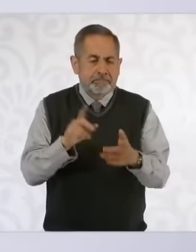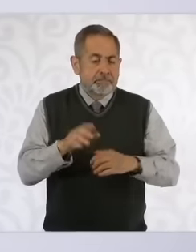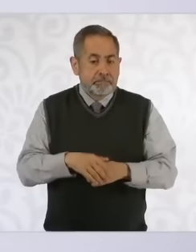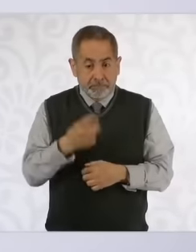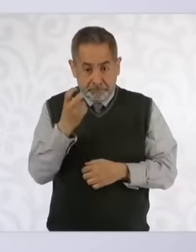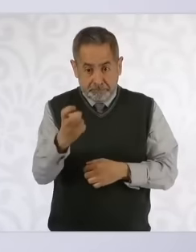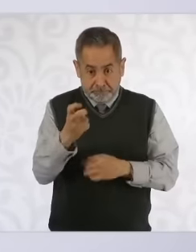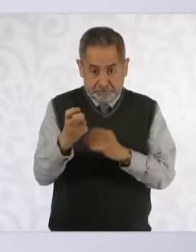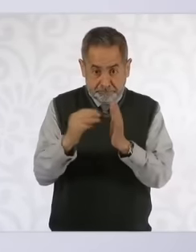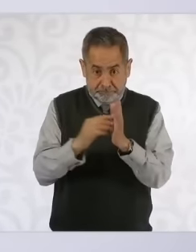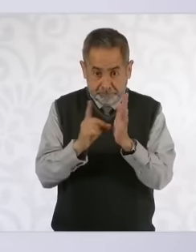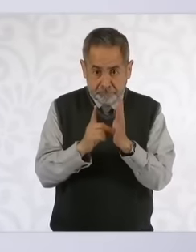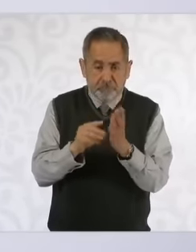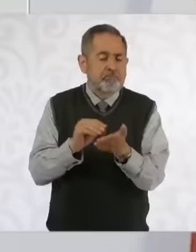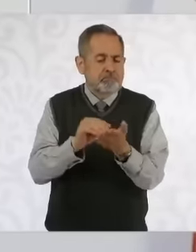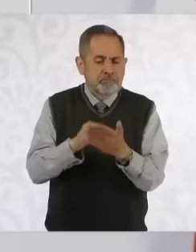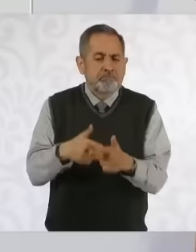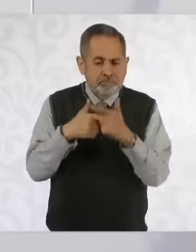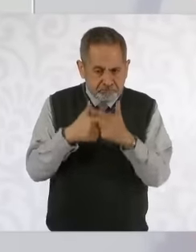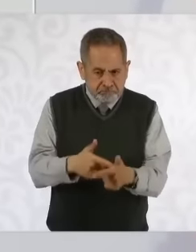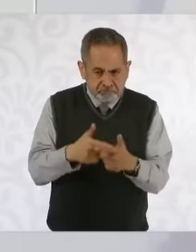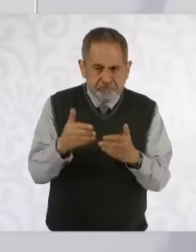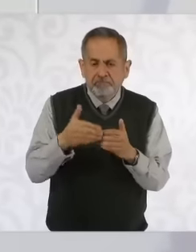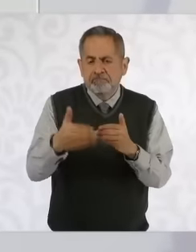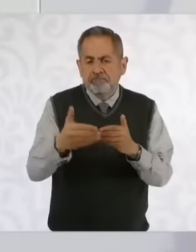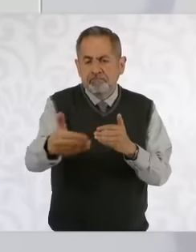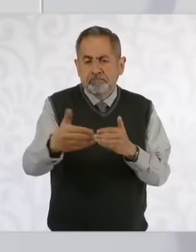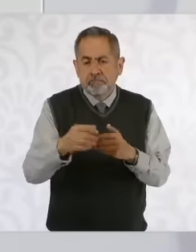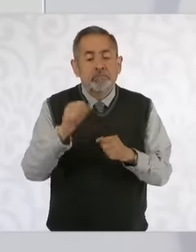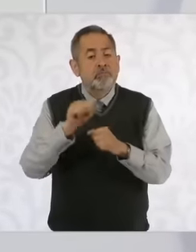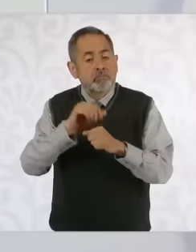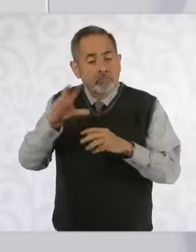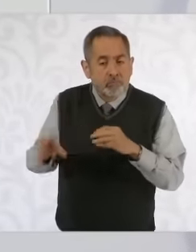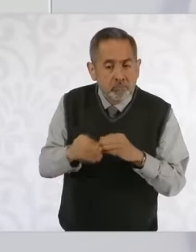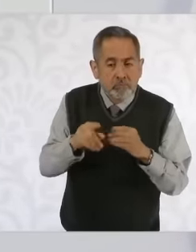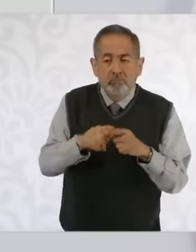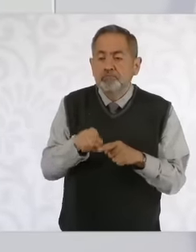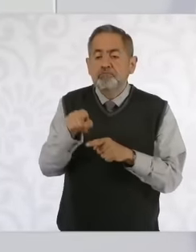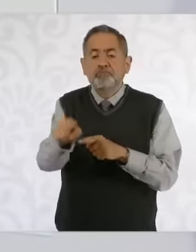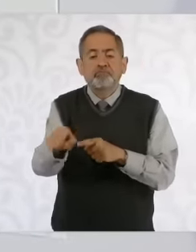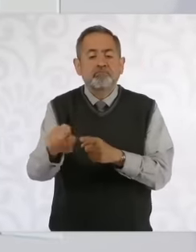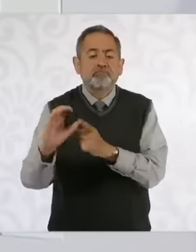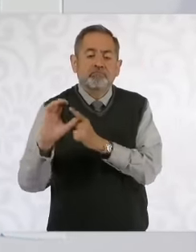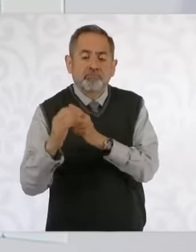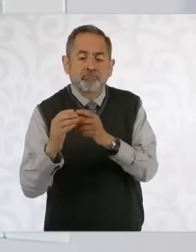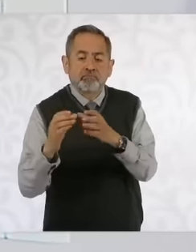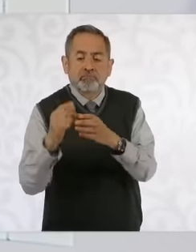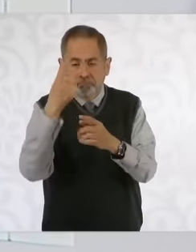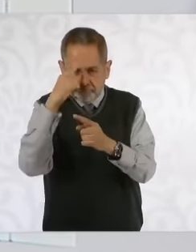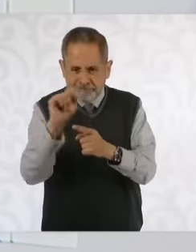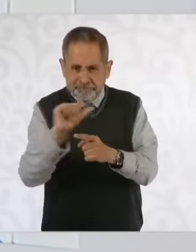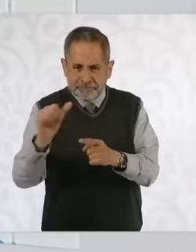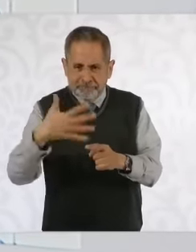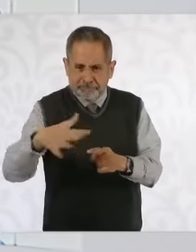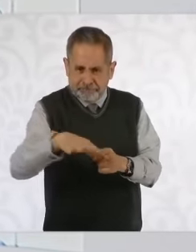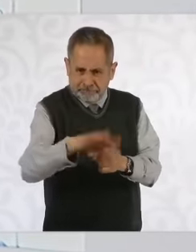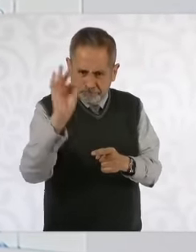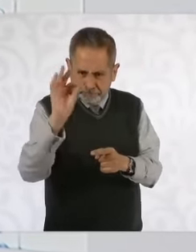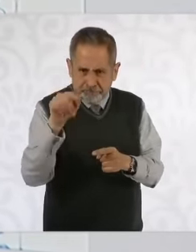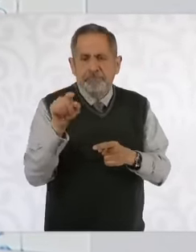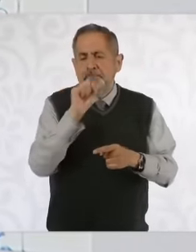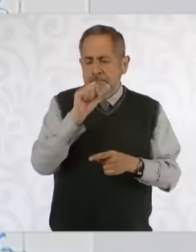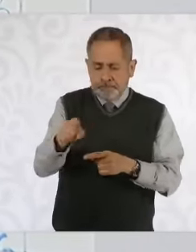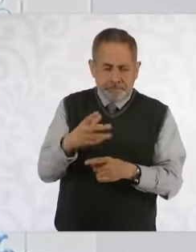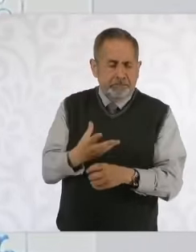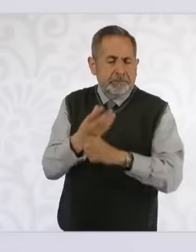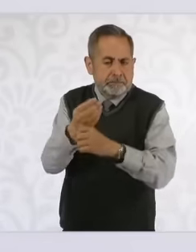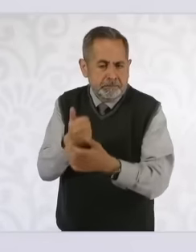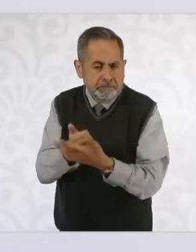we are going to follow this methodology But we are also going to reinforce the search commission and also eh contact with